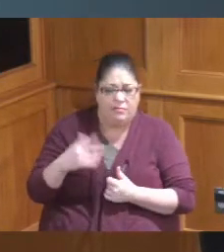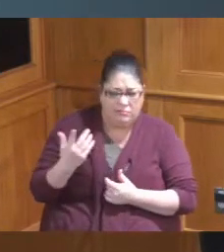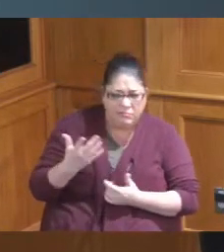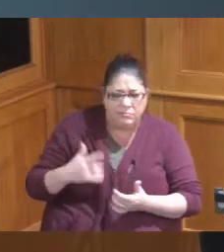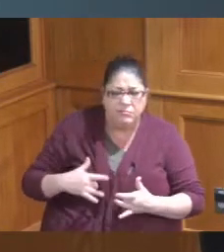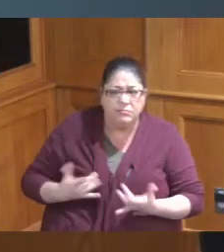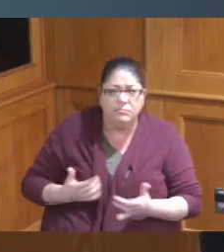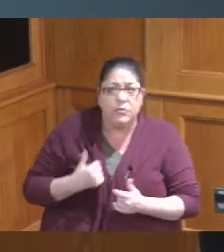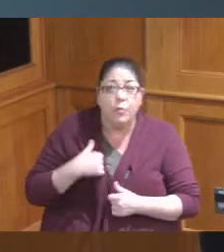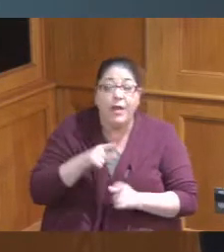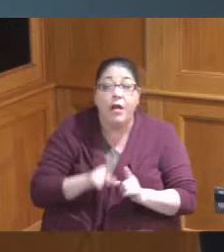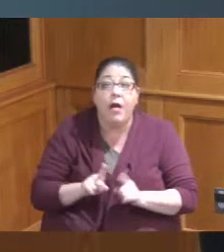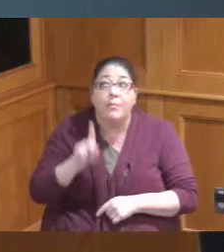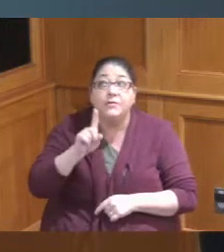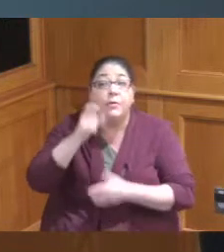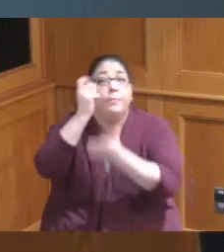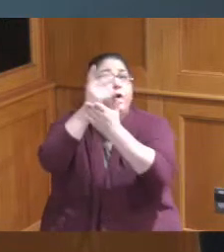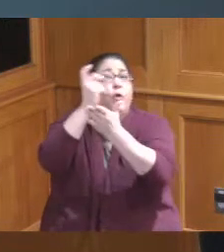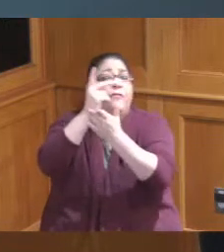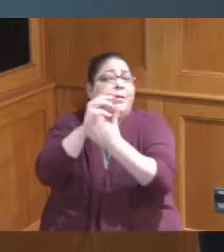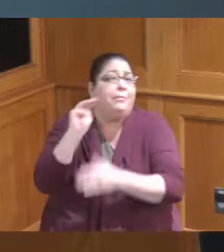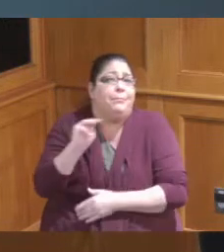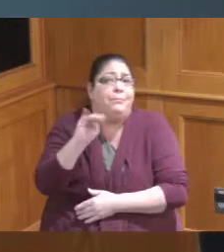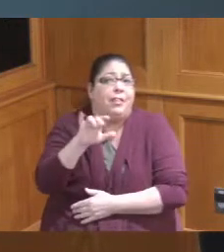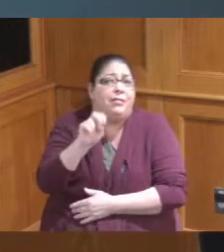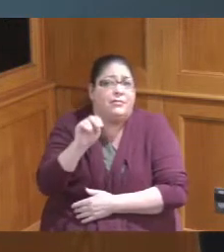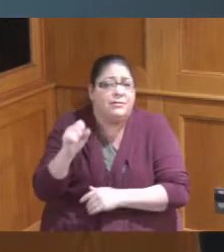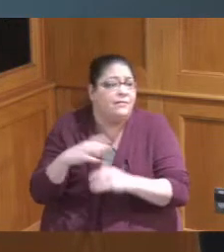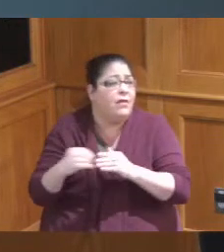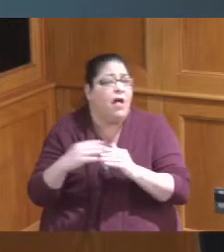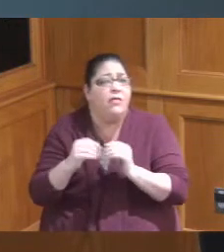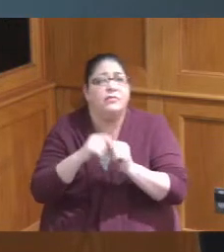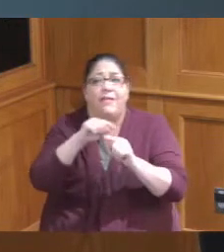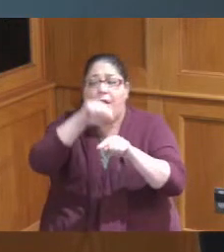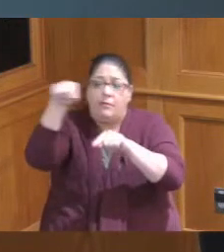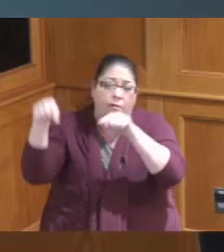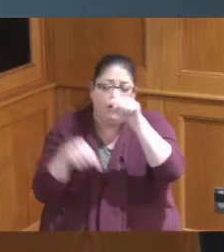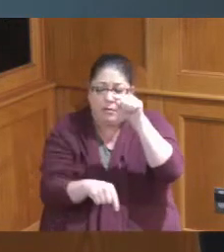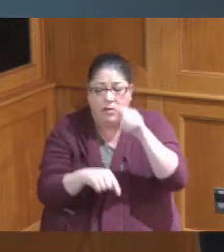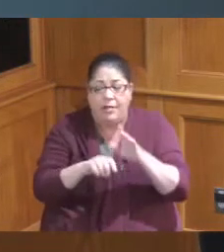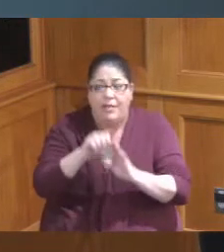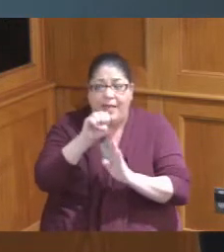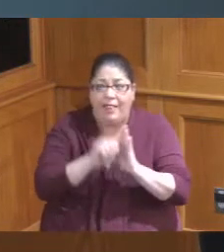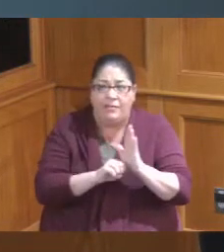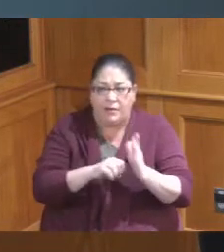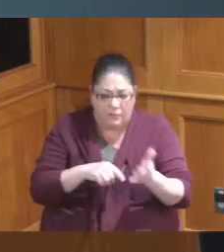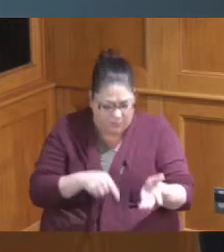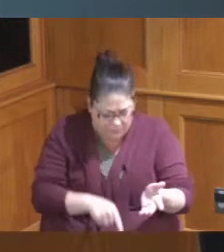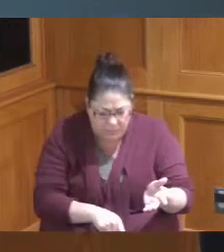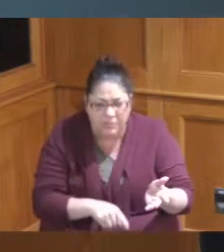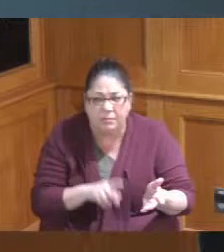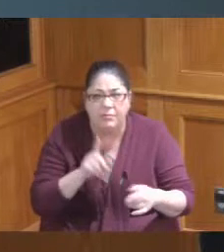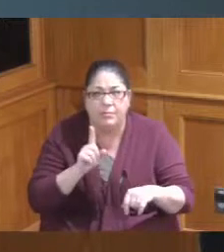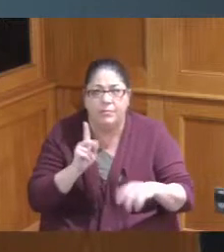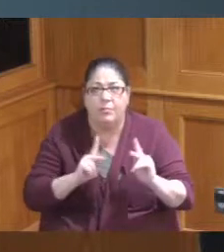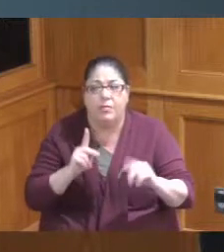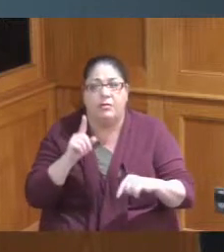be upstairs approving millions of dollars and then go down at the elevator and people out there who